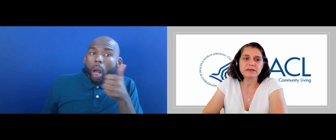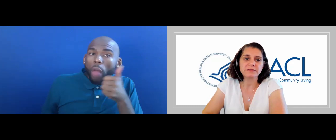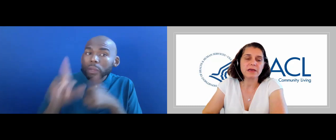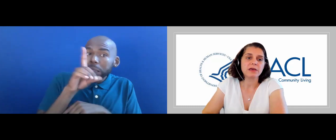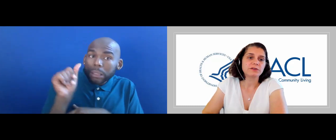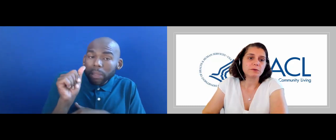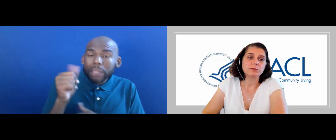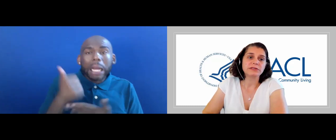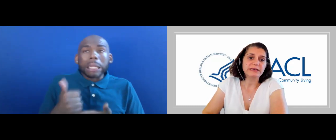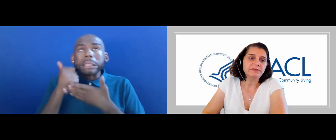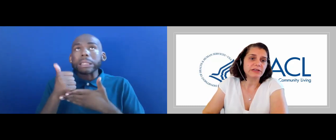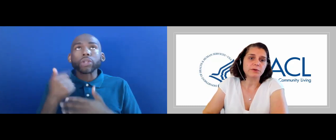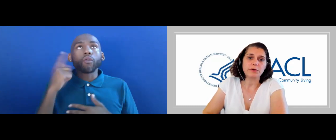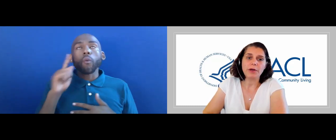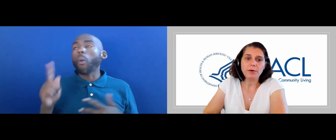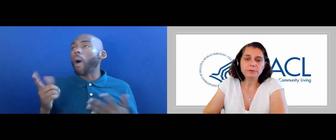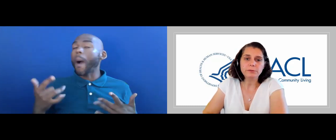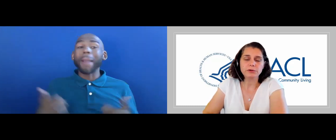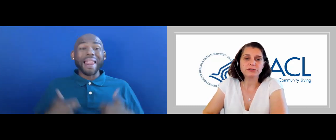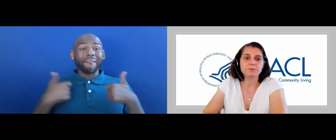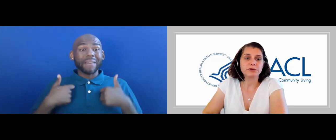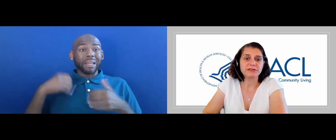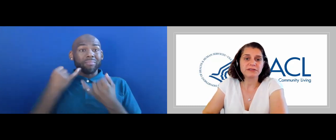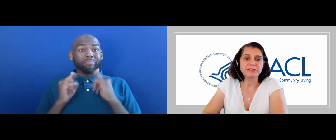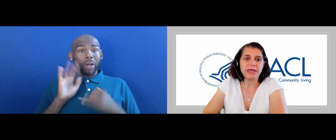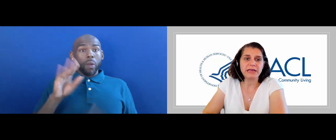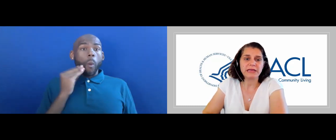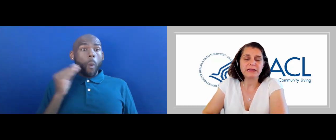ASSISTANCE TO LIVE IN YOUR OWN HOME OR PARTICIPATE IN